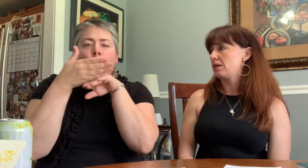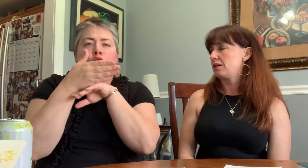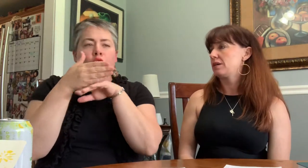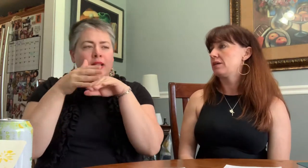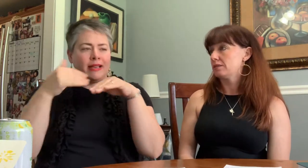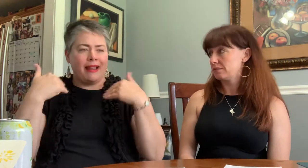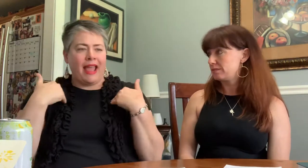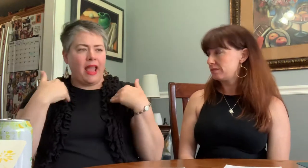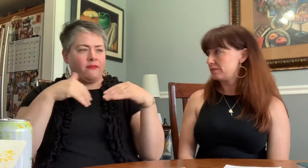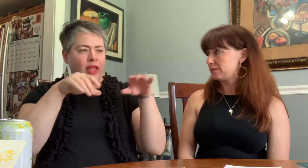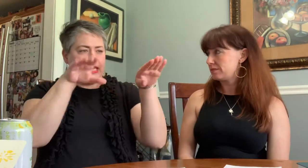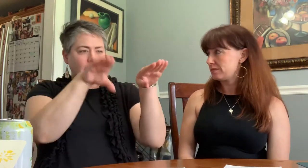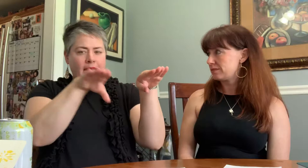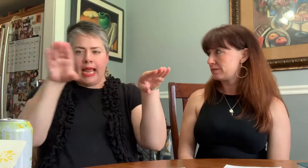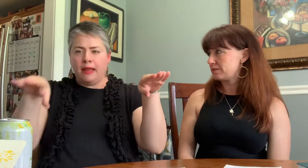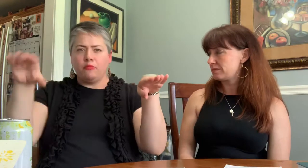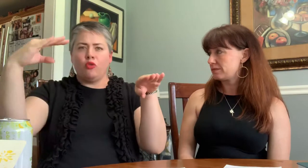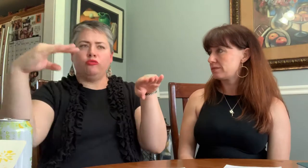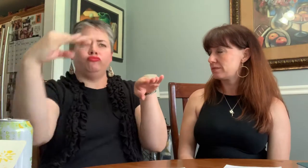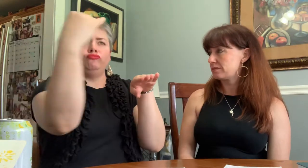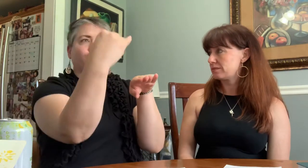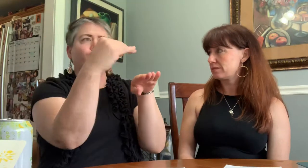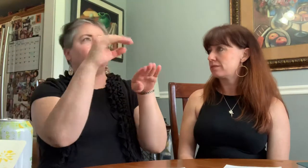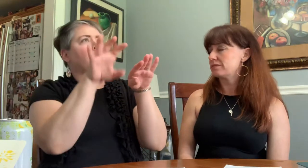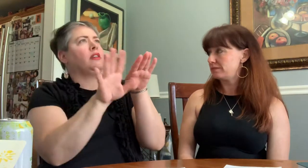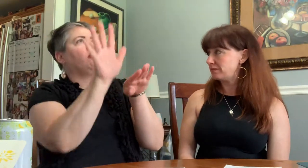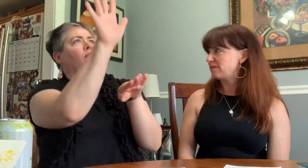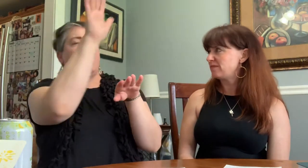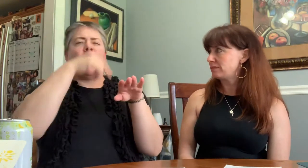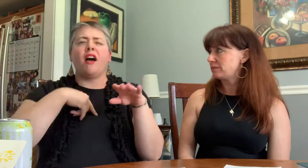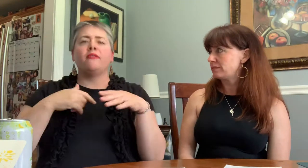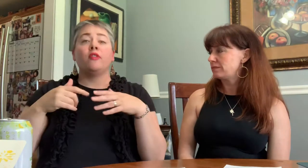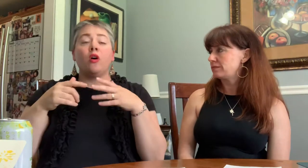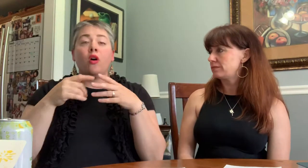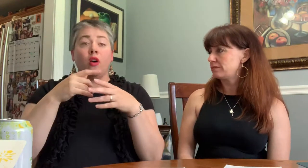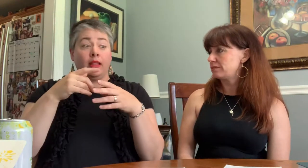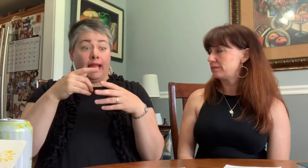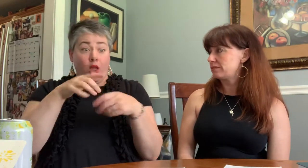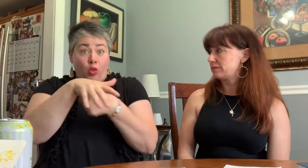The warm wooden features, the handmade sweaters on